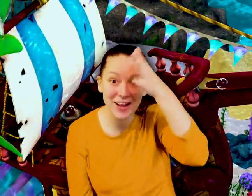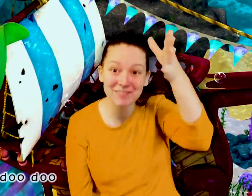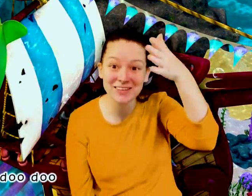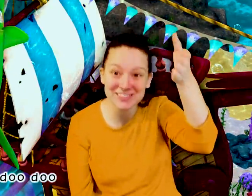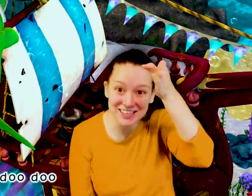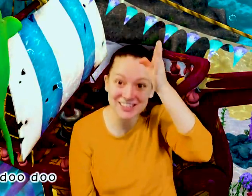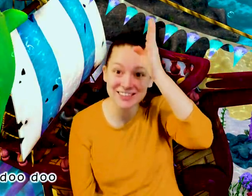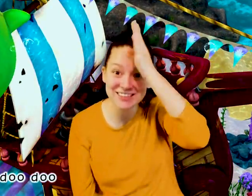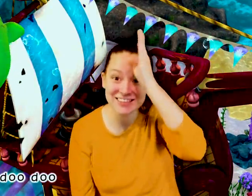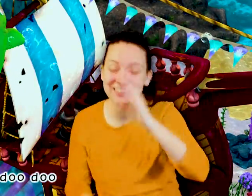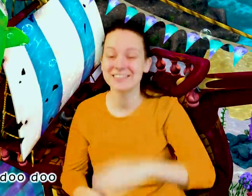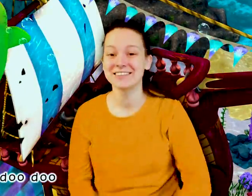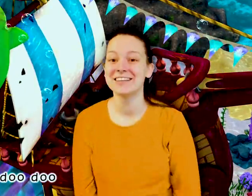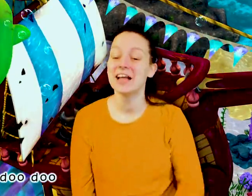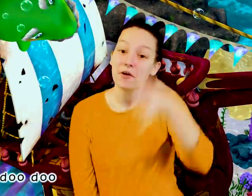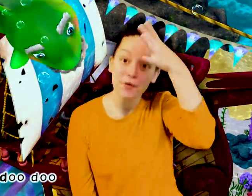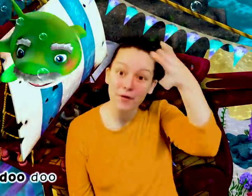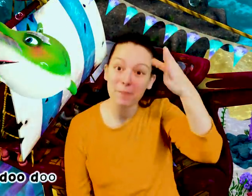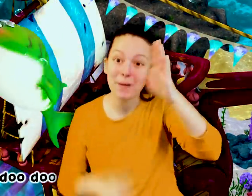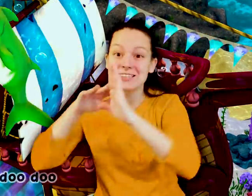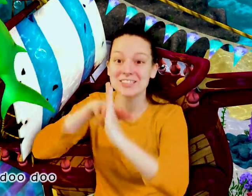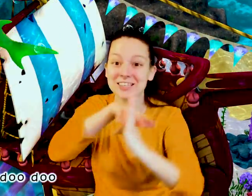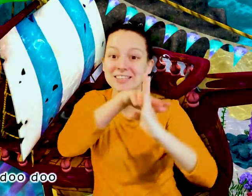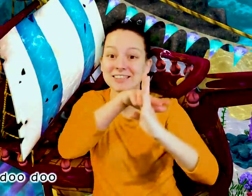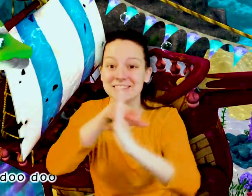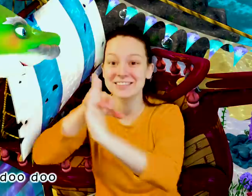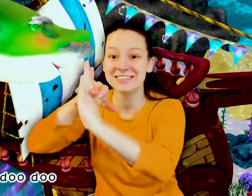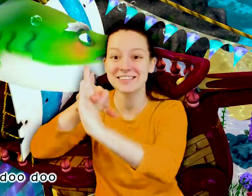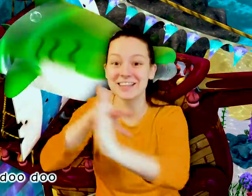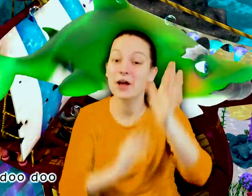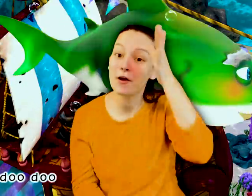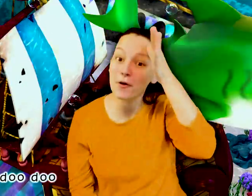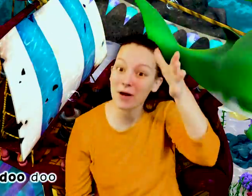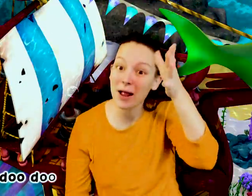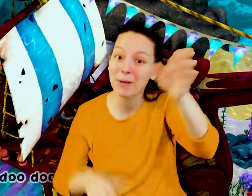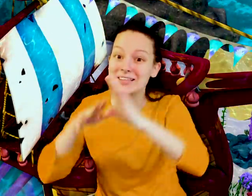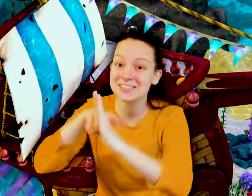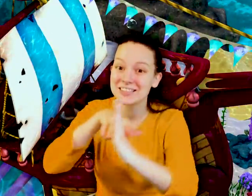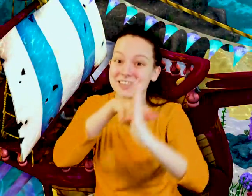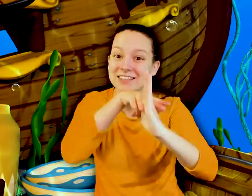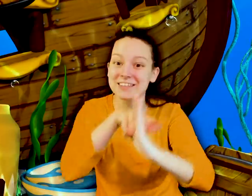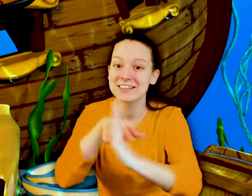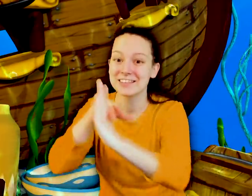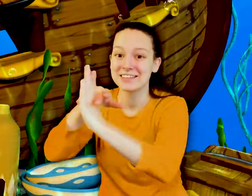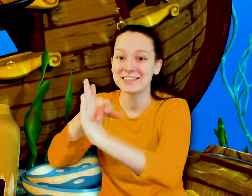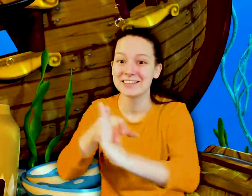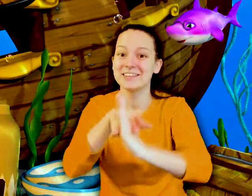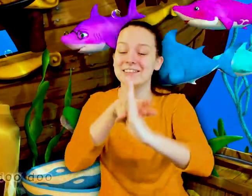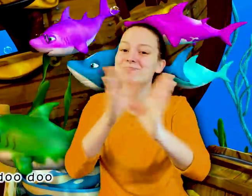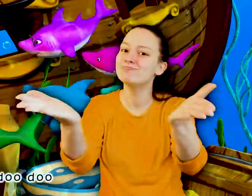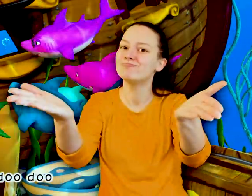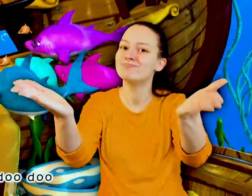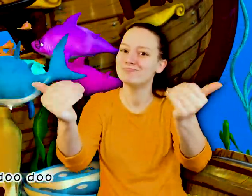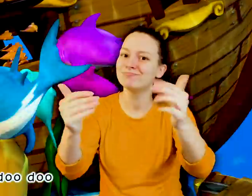Let’s go hunt ….. Let’s go hunt